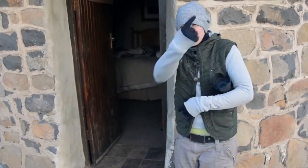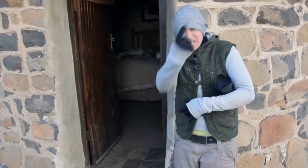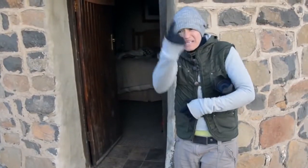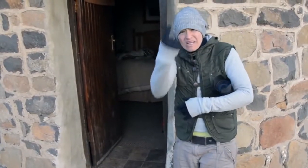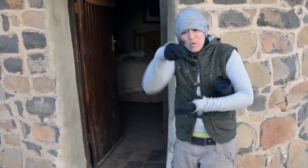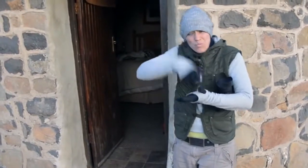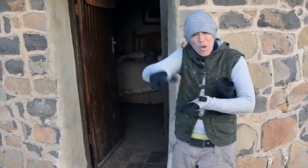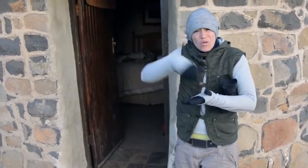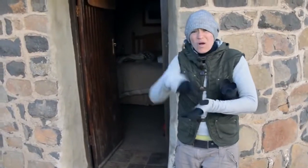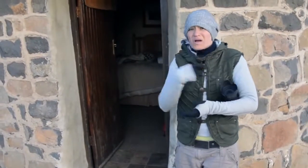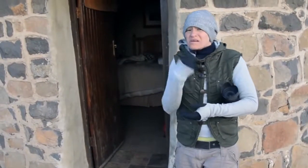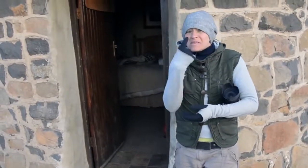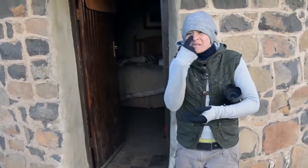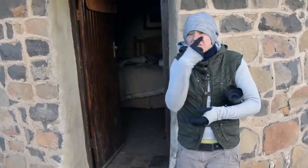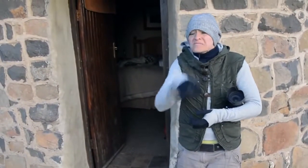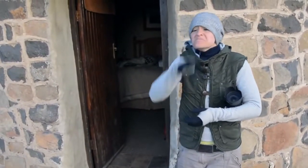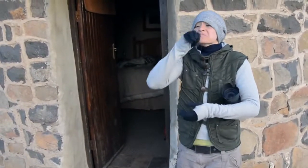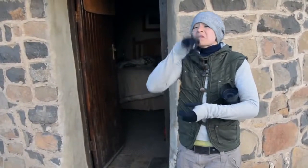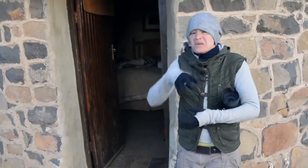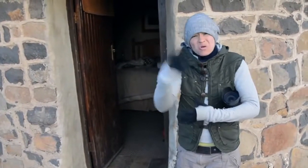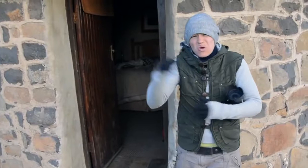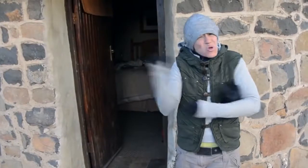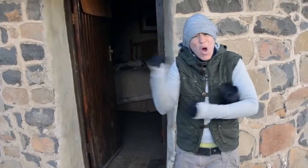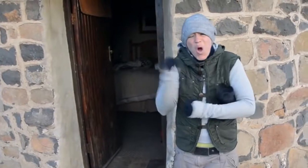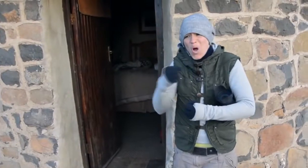Im starting to have a hard time breathing